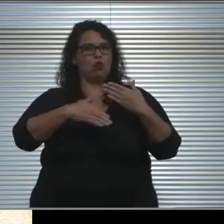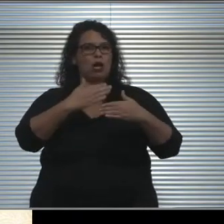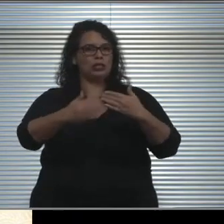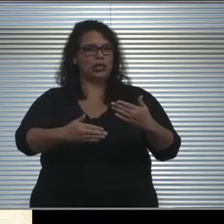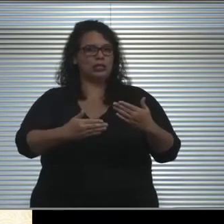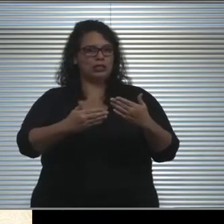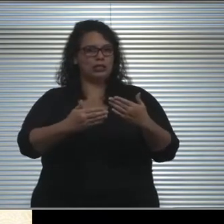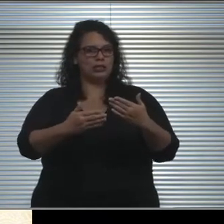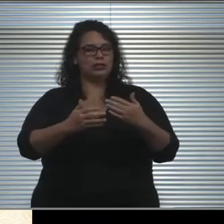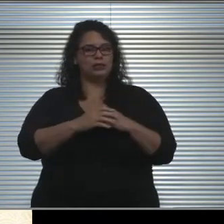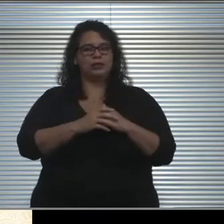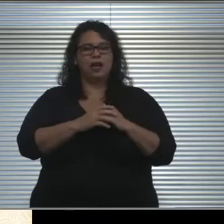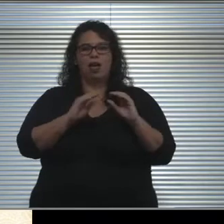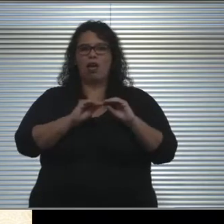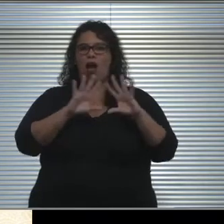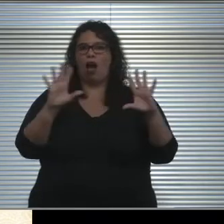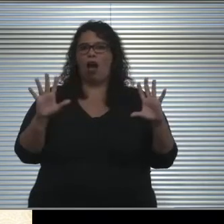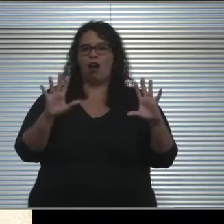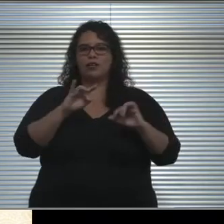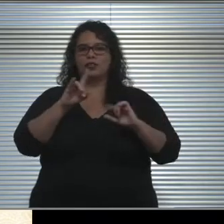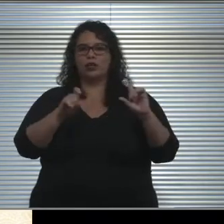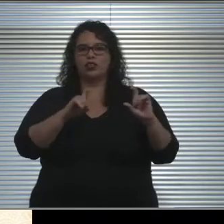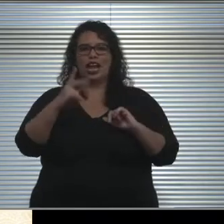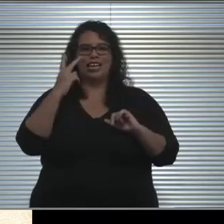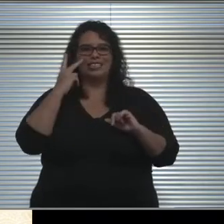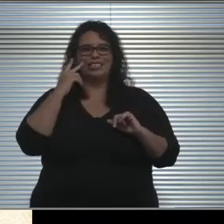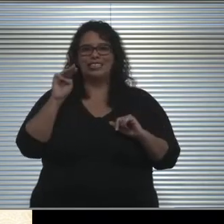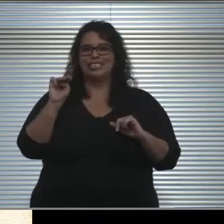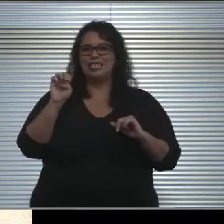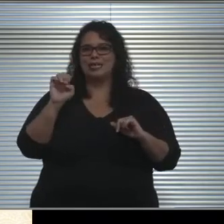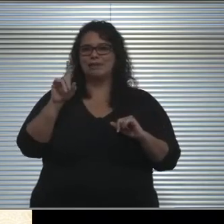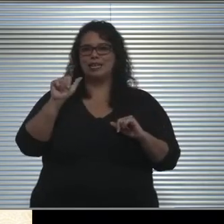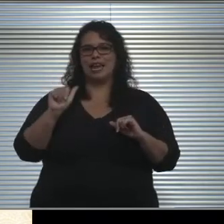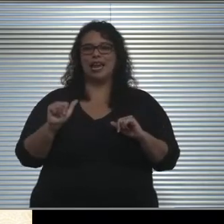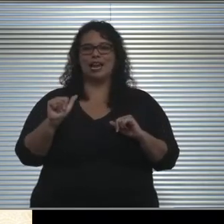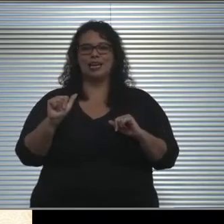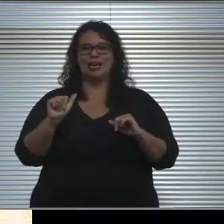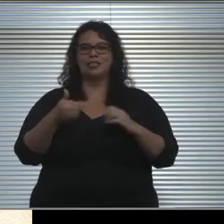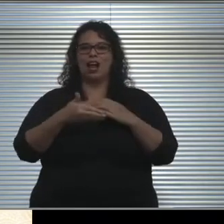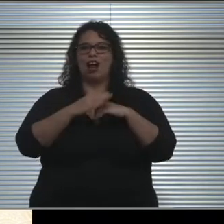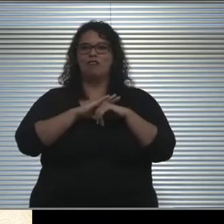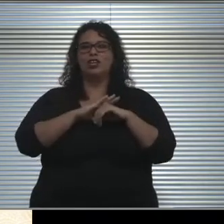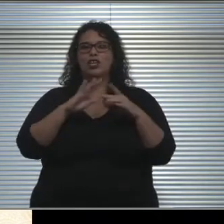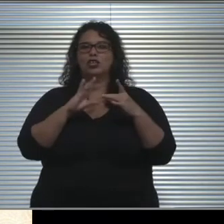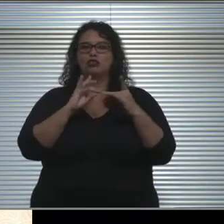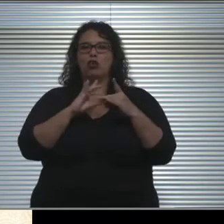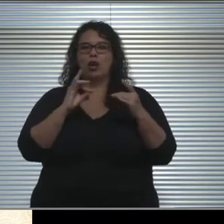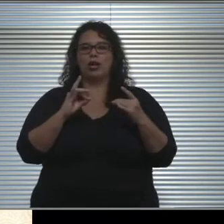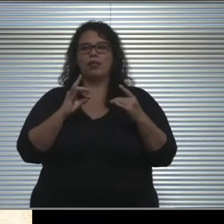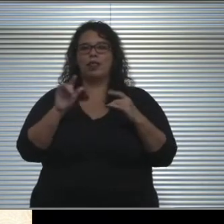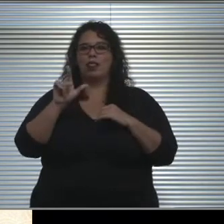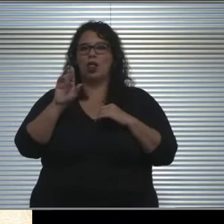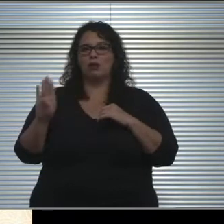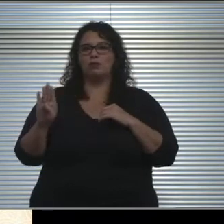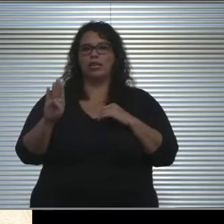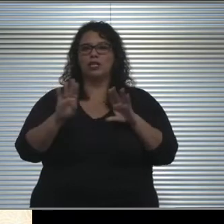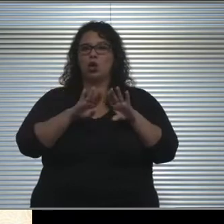and I see that the media is already covering the story that Long Beach has opened the opportunity for schools to apply for waivers.